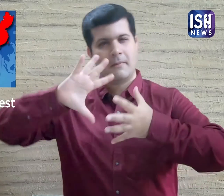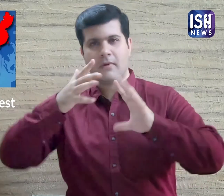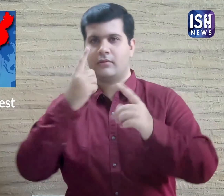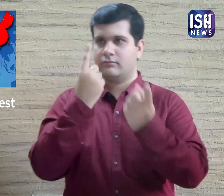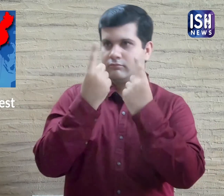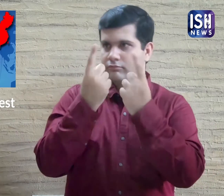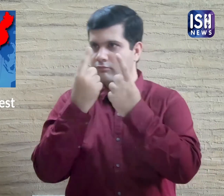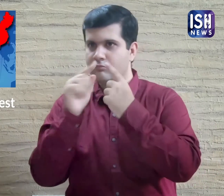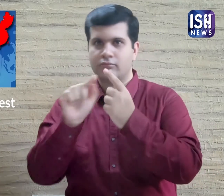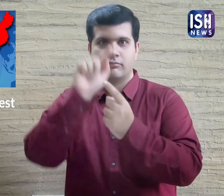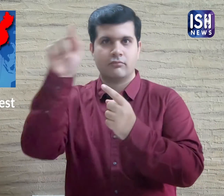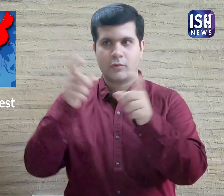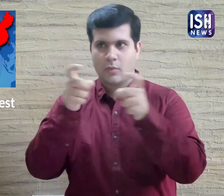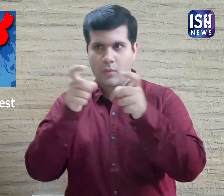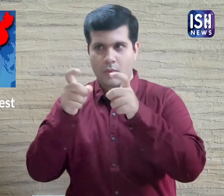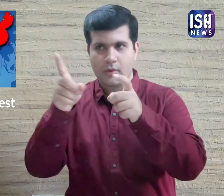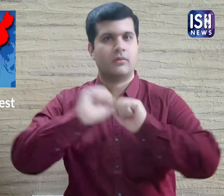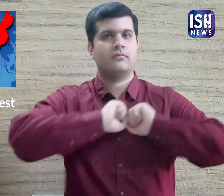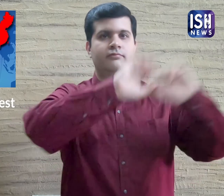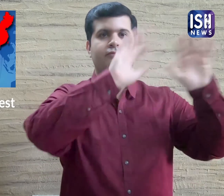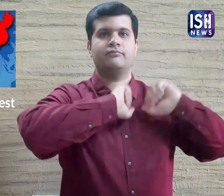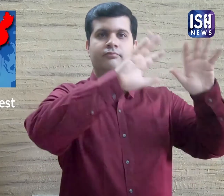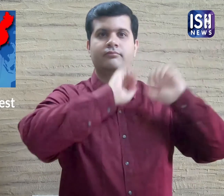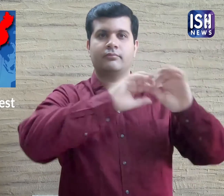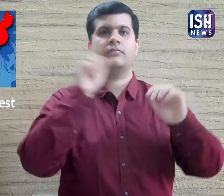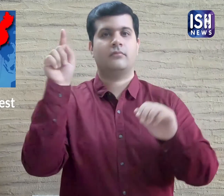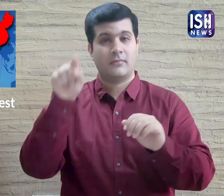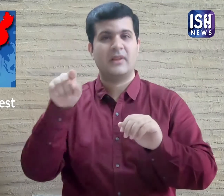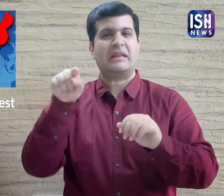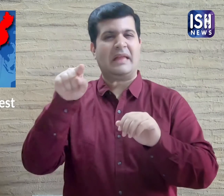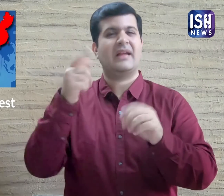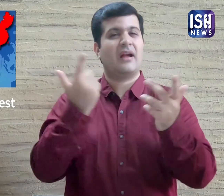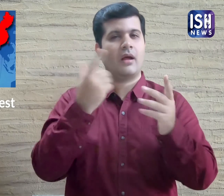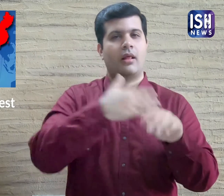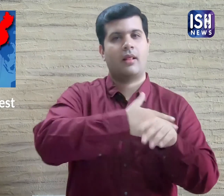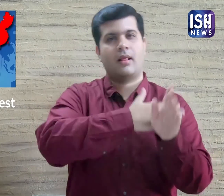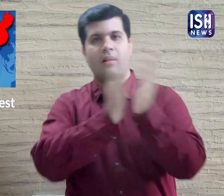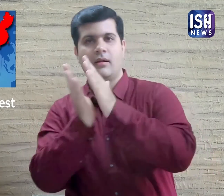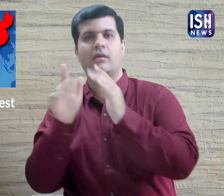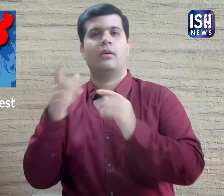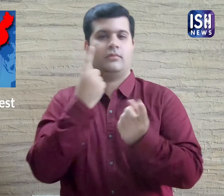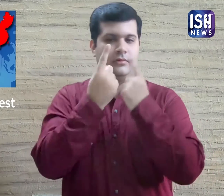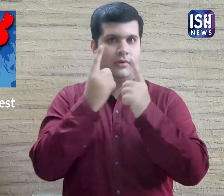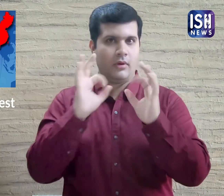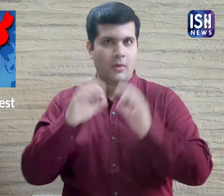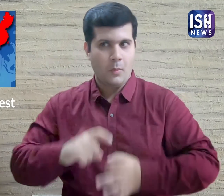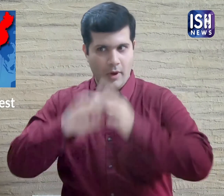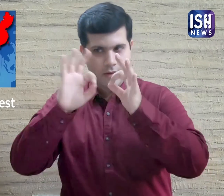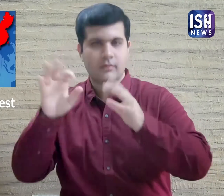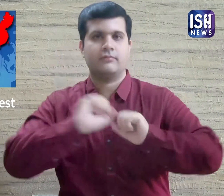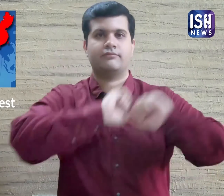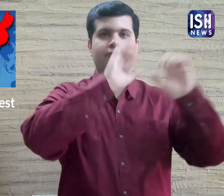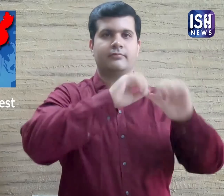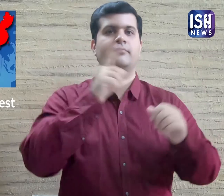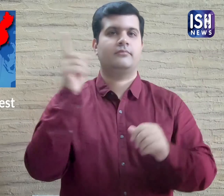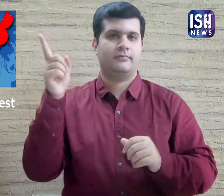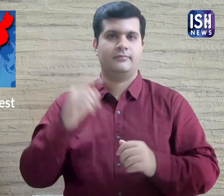This makes sure quality kits are exported. Hence the delay in exports.